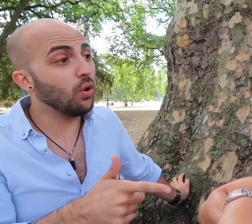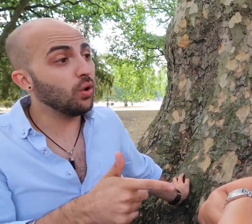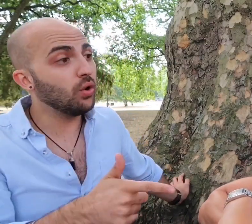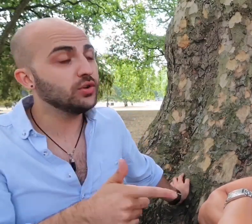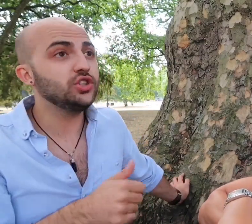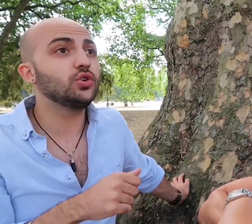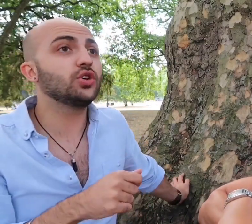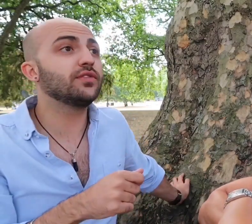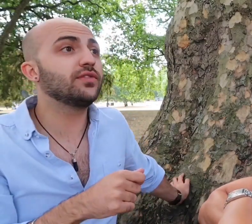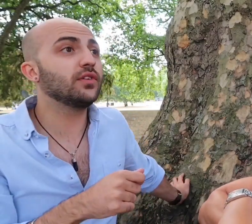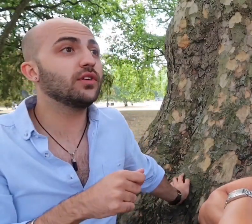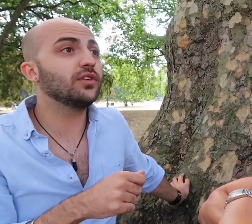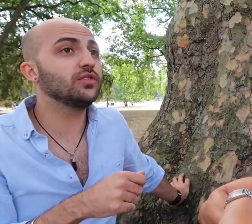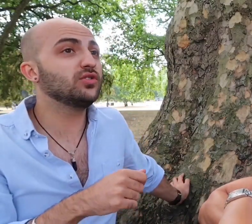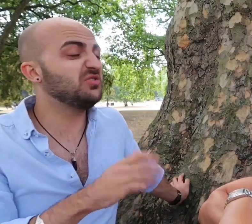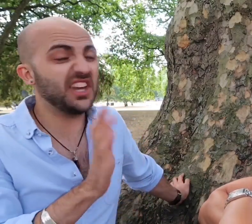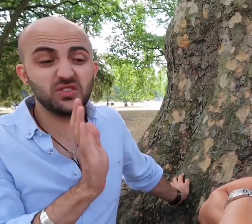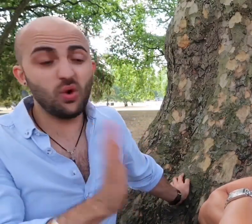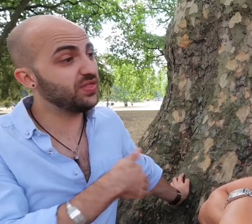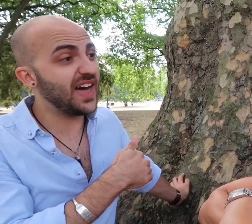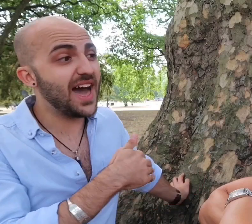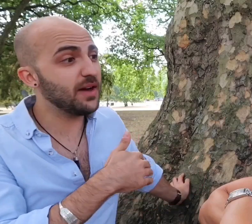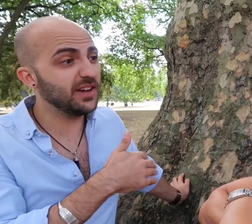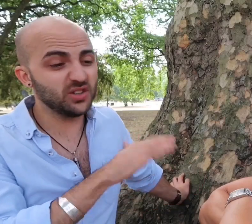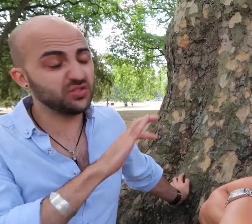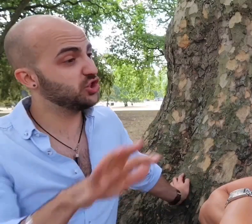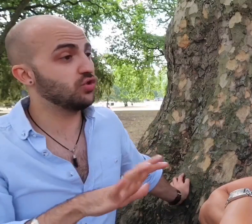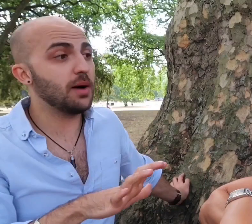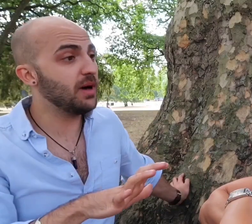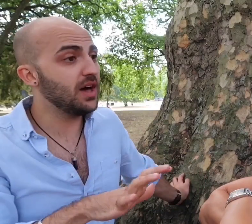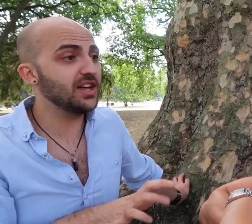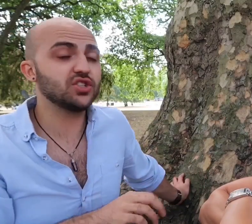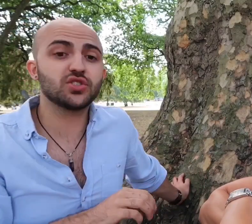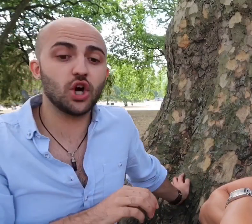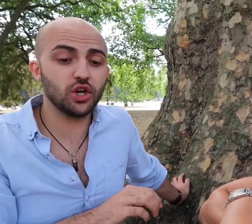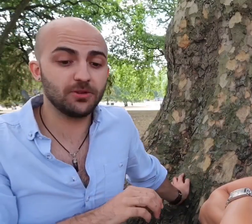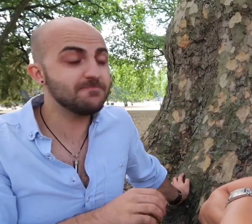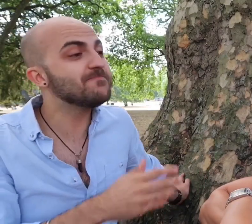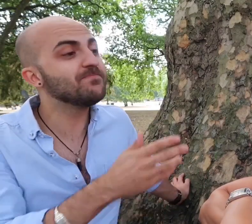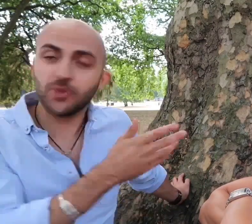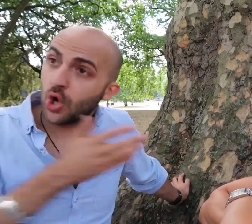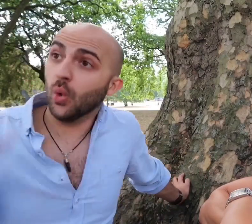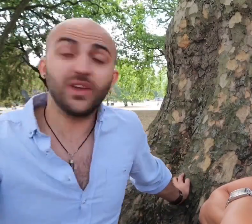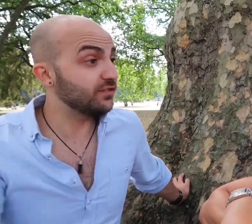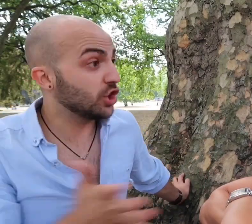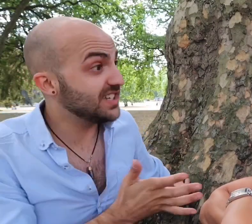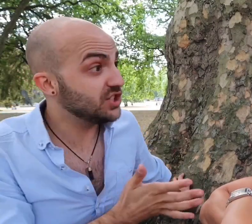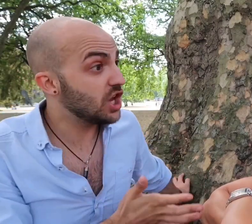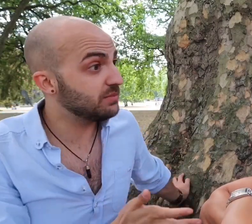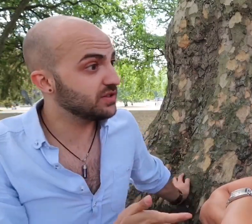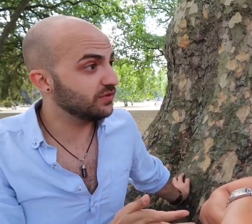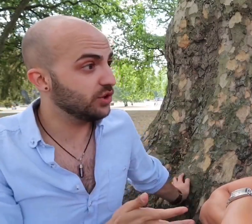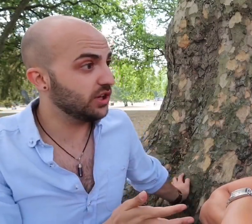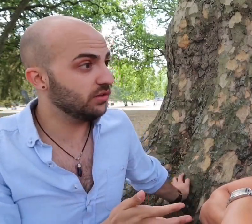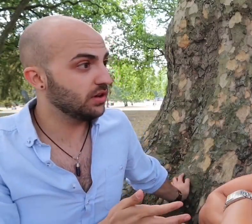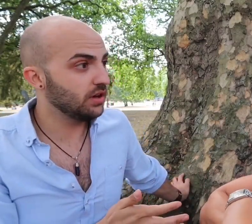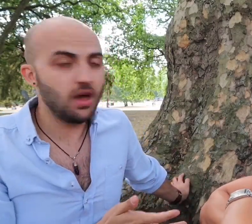or you could've ignored that, ignored the drama and just gone "We've got an interpreter for you"